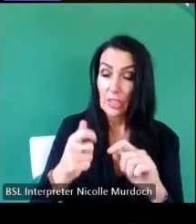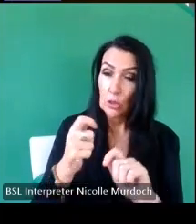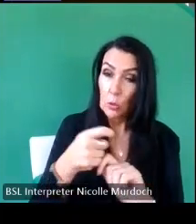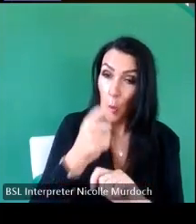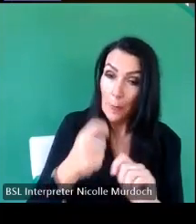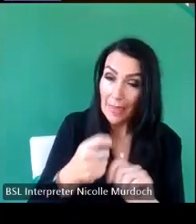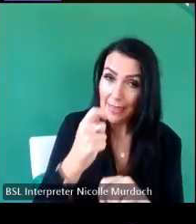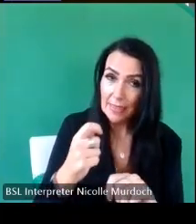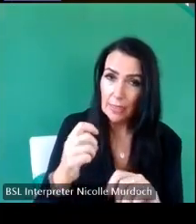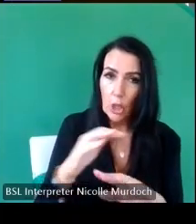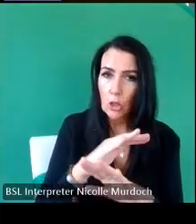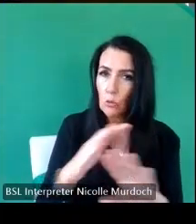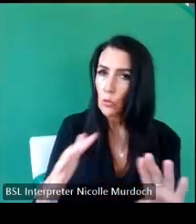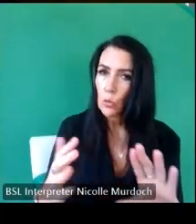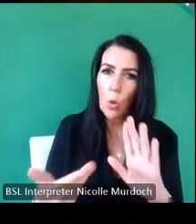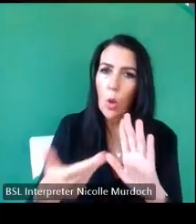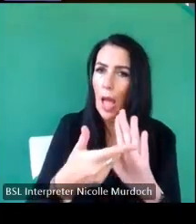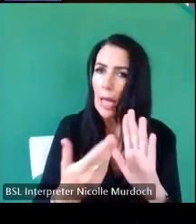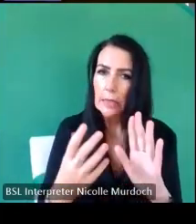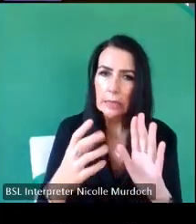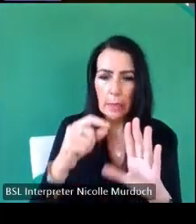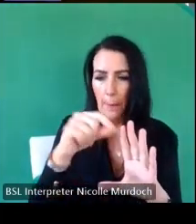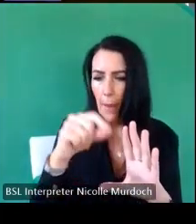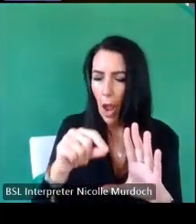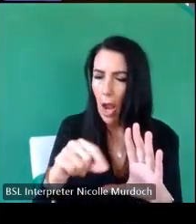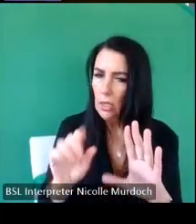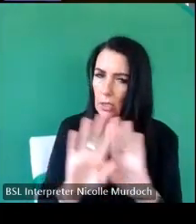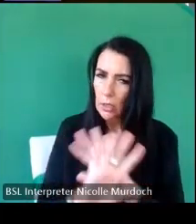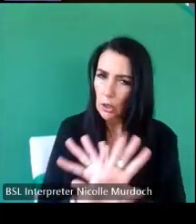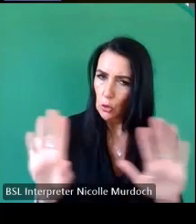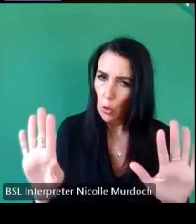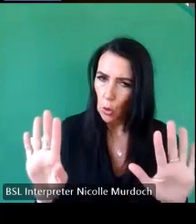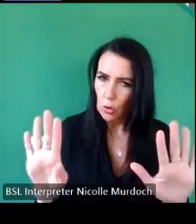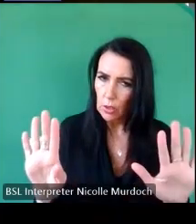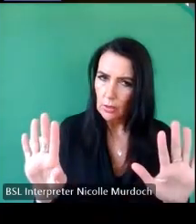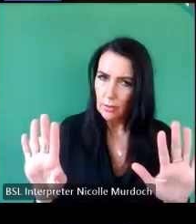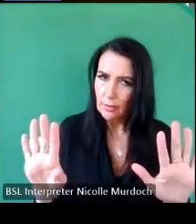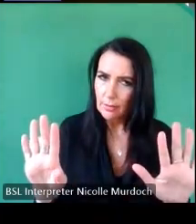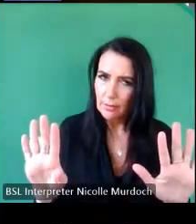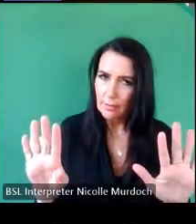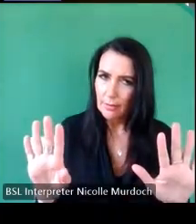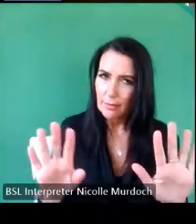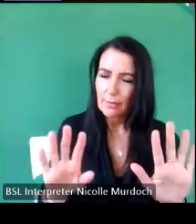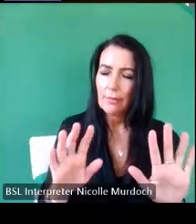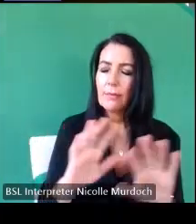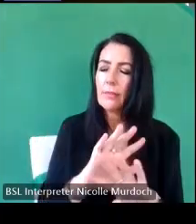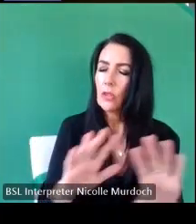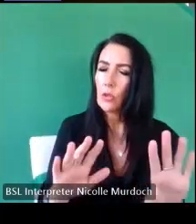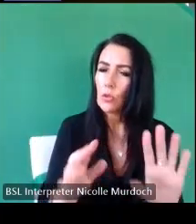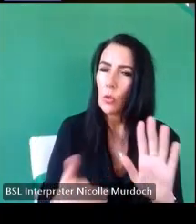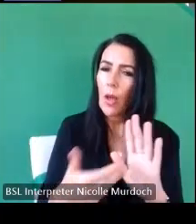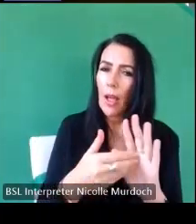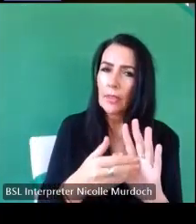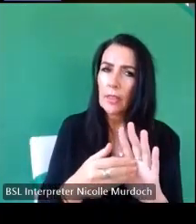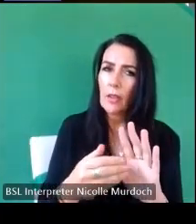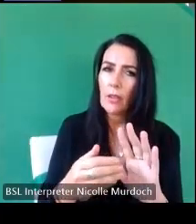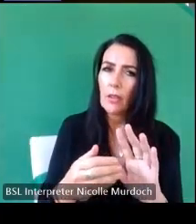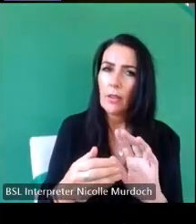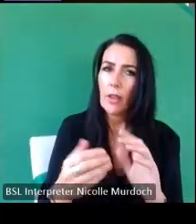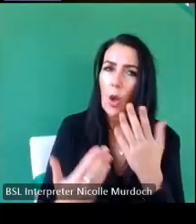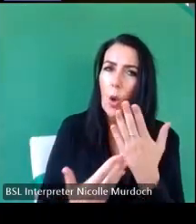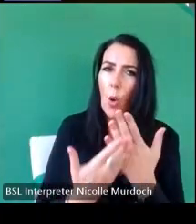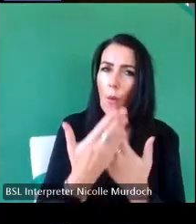their marks good I'm glad I got that reaction on the on the visible face of a new stone even